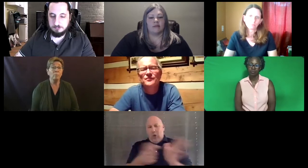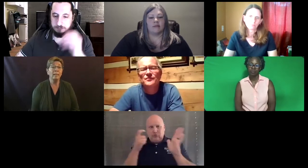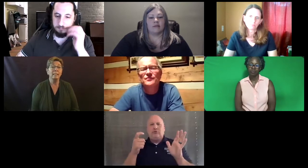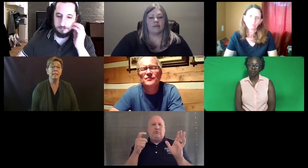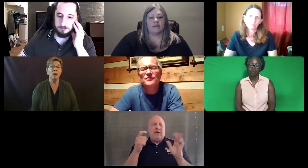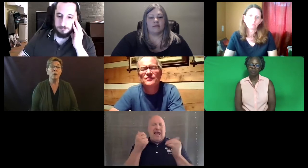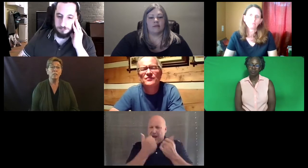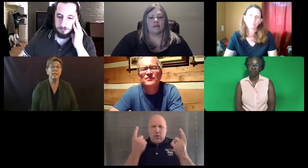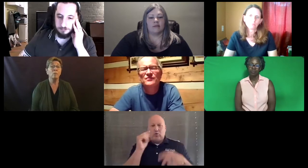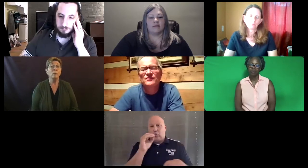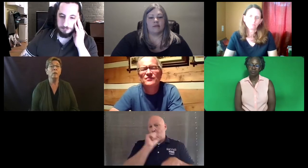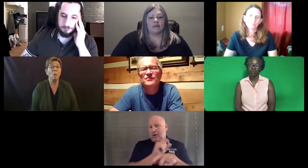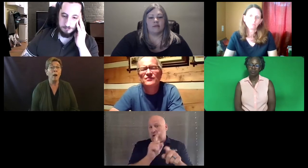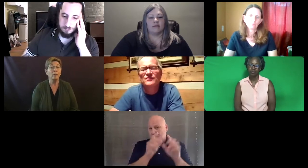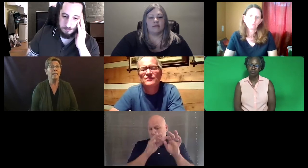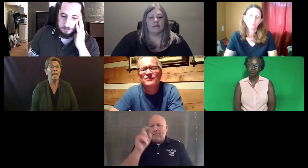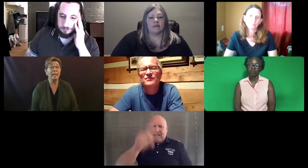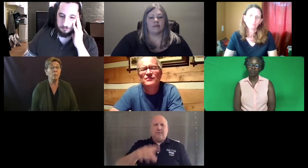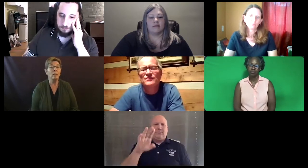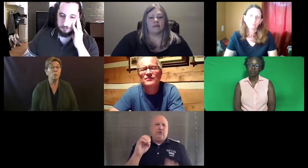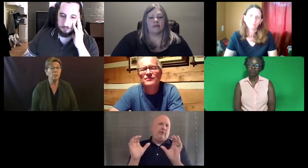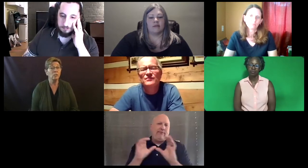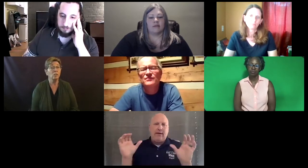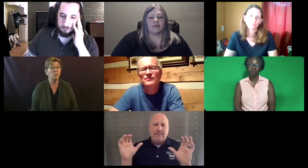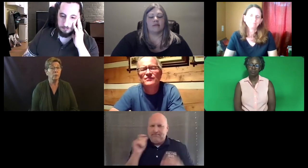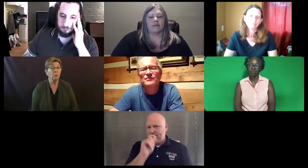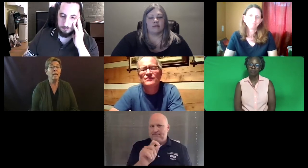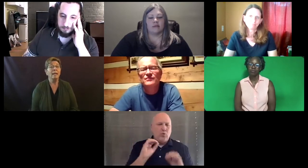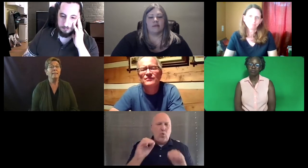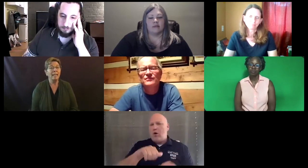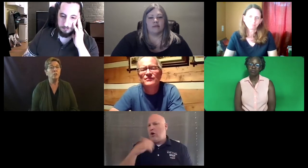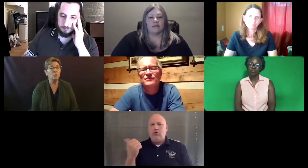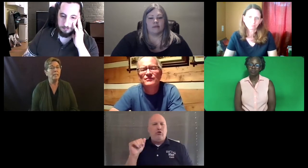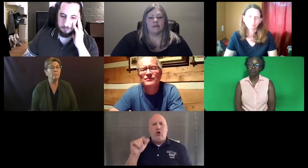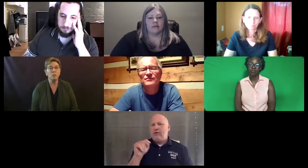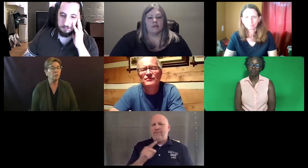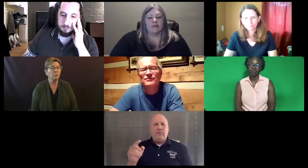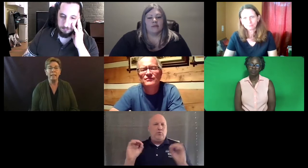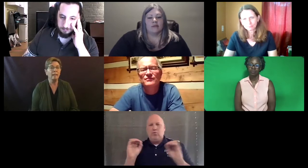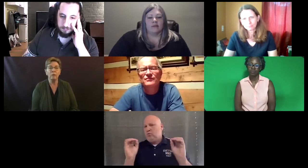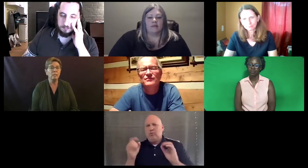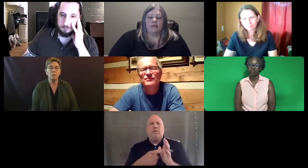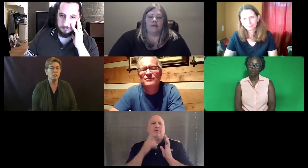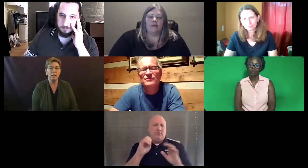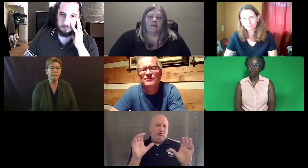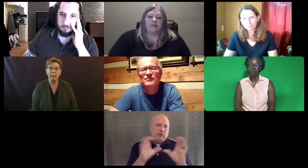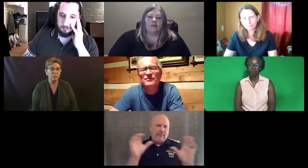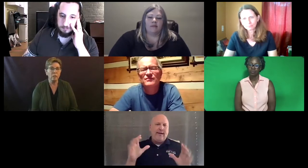Because in our own state we require anyone that is an interpreter, they do need to be certified and there's nothing else.